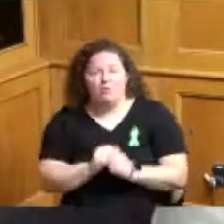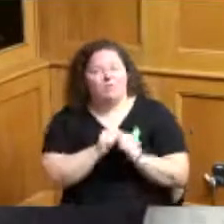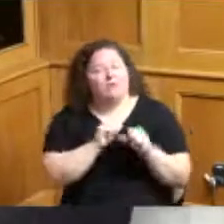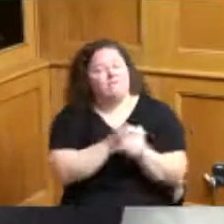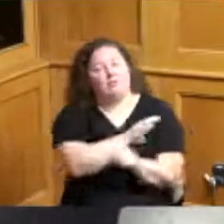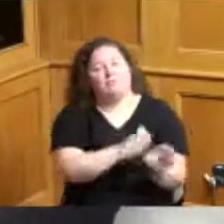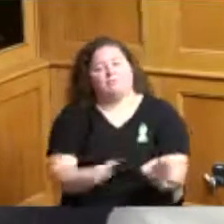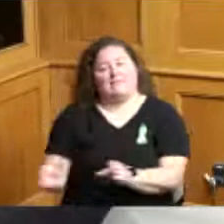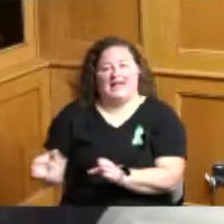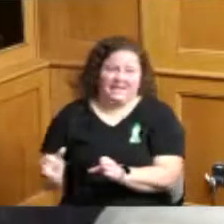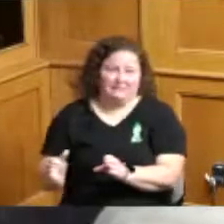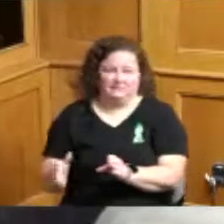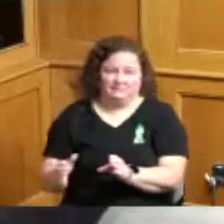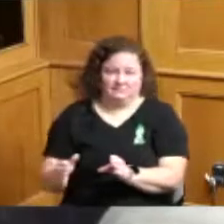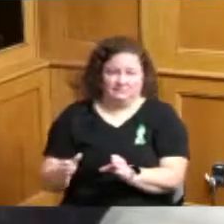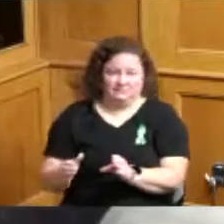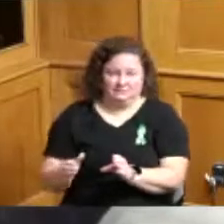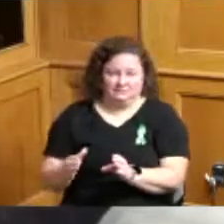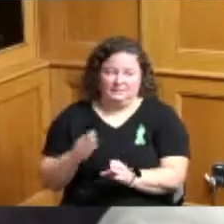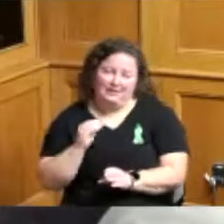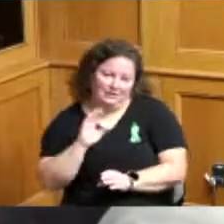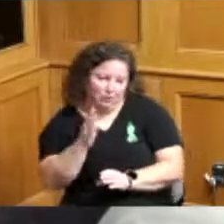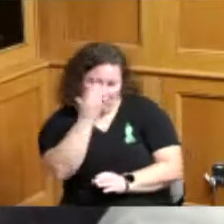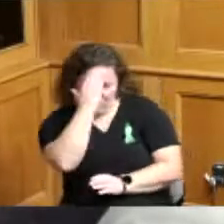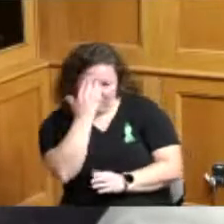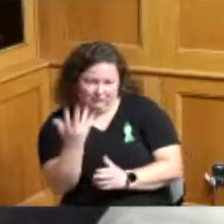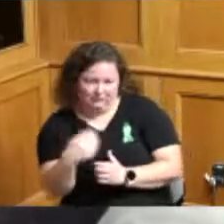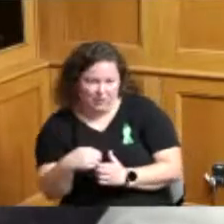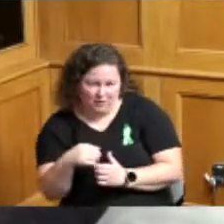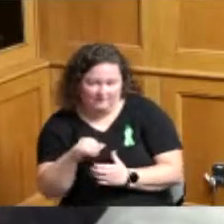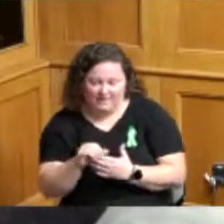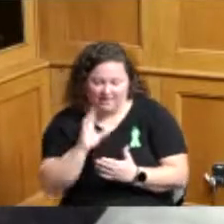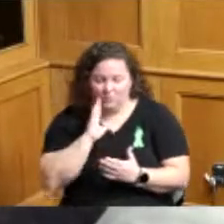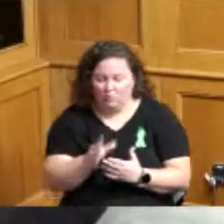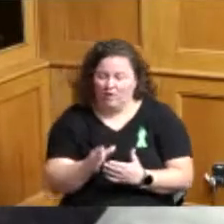knowledgeable about because I think that's going to that's going to be a devastating effect too